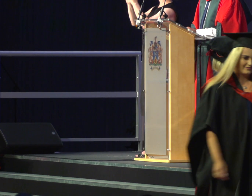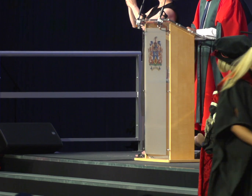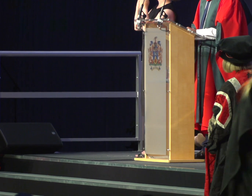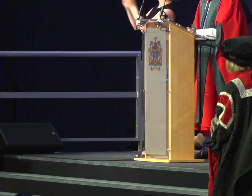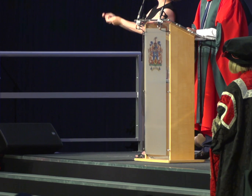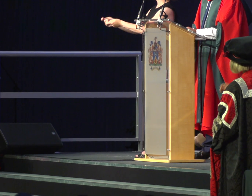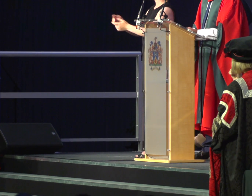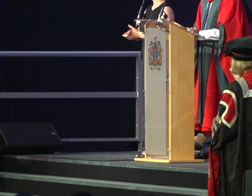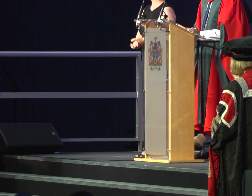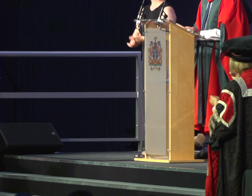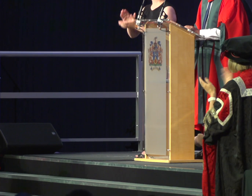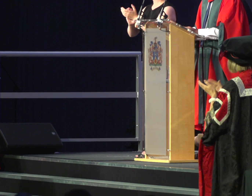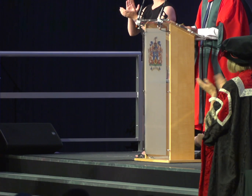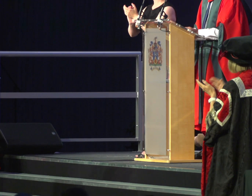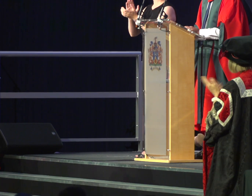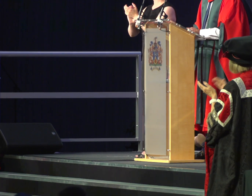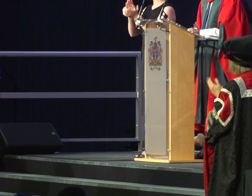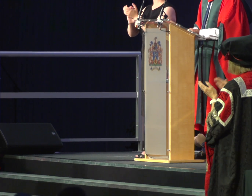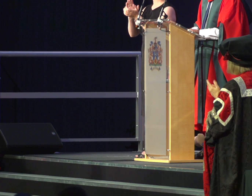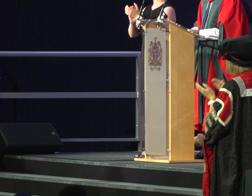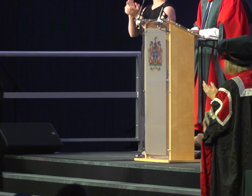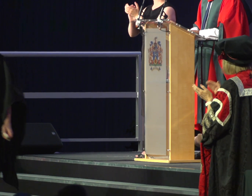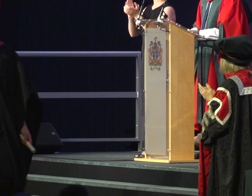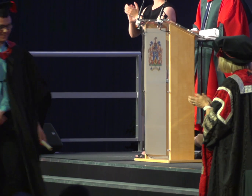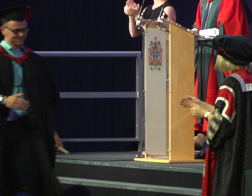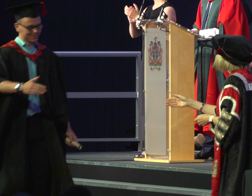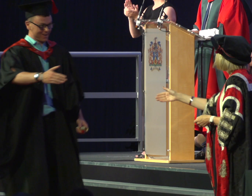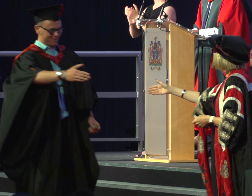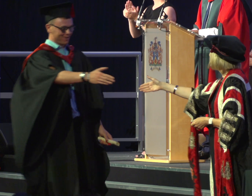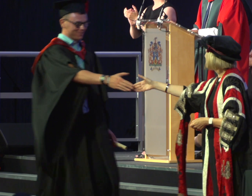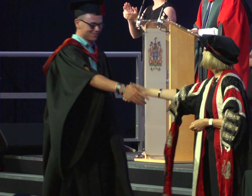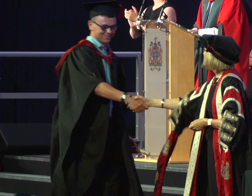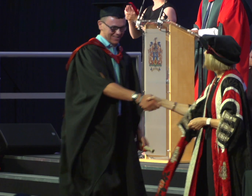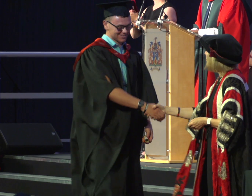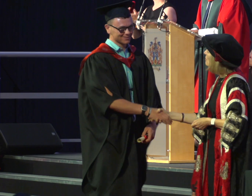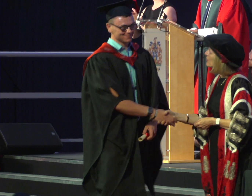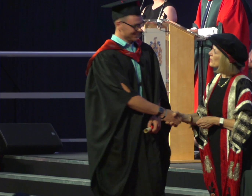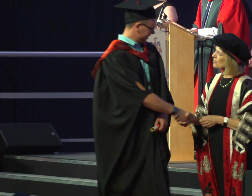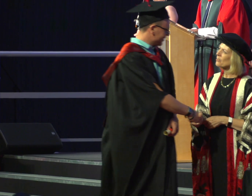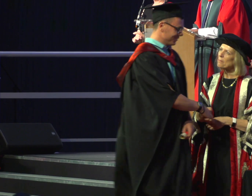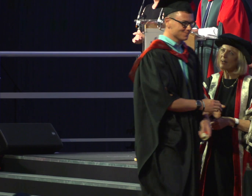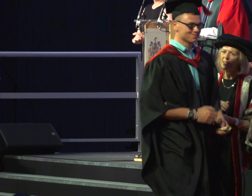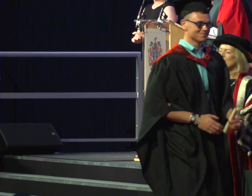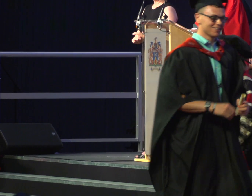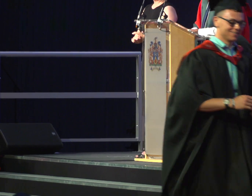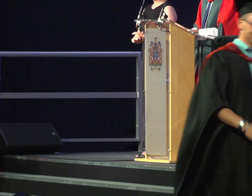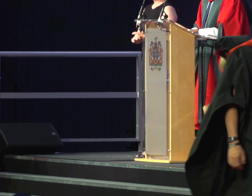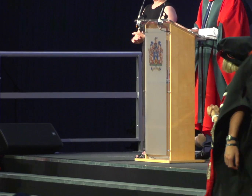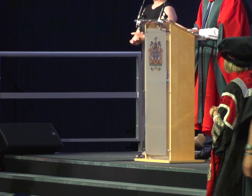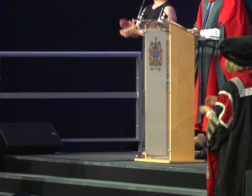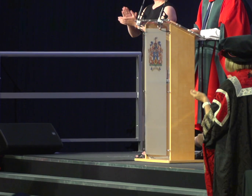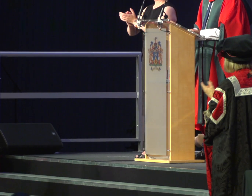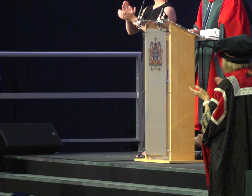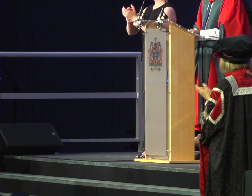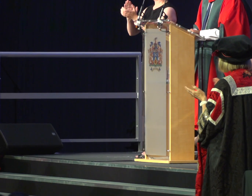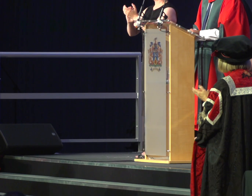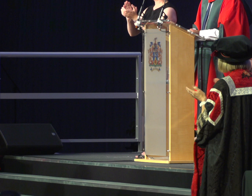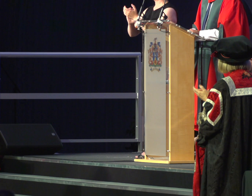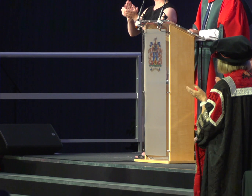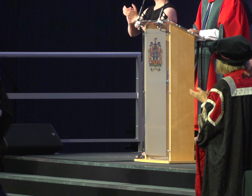And with a University Prize